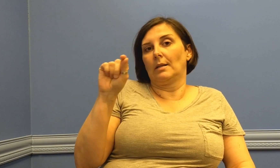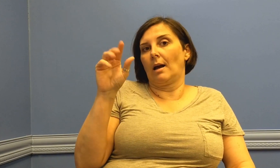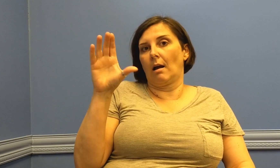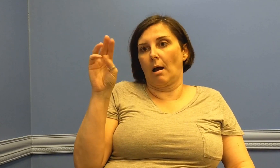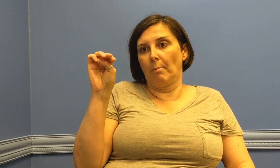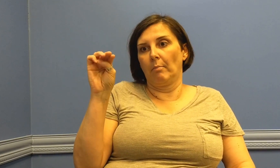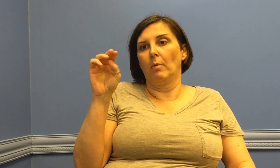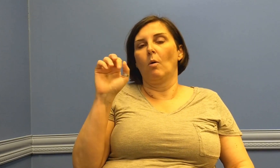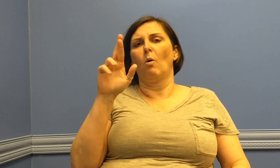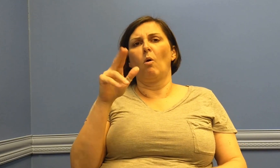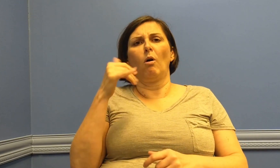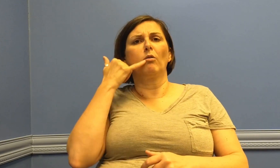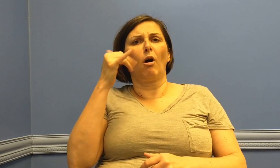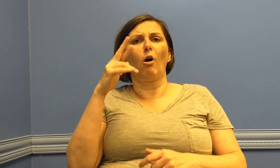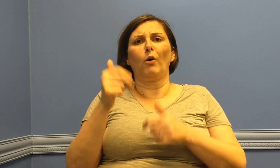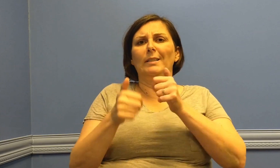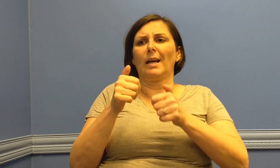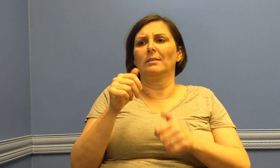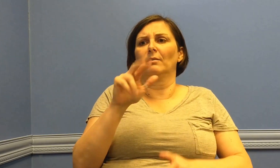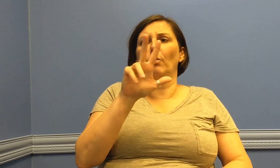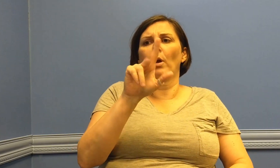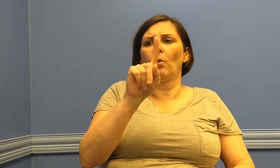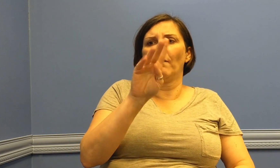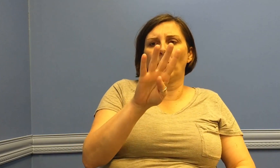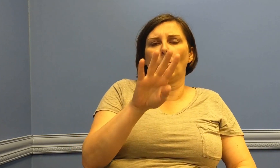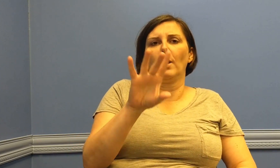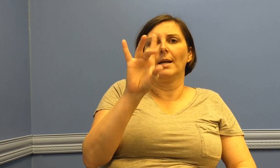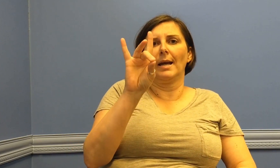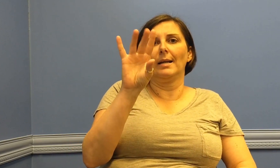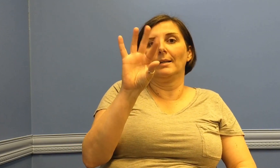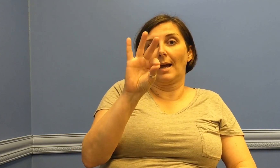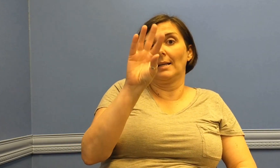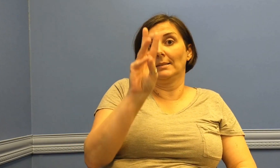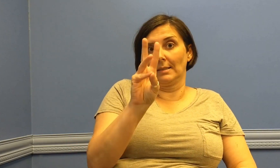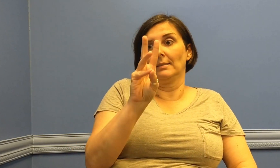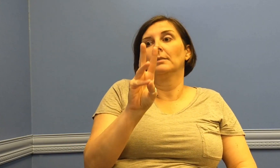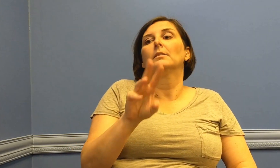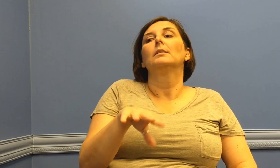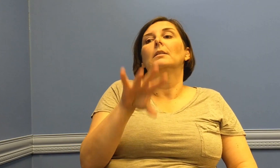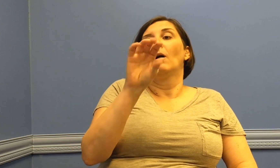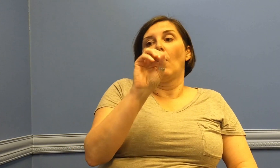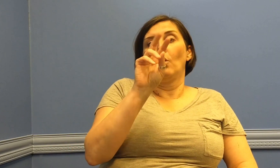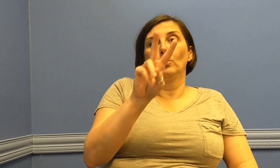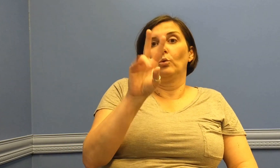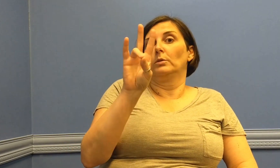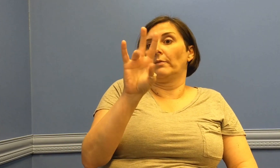or call or text us at 314-896-0275.